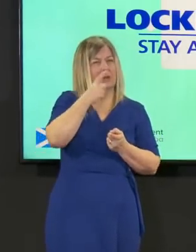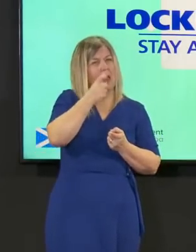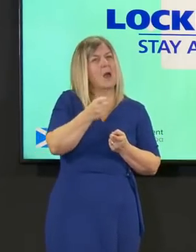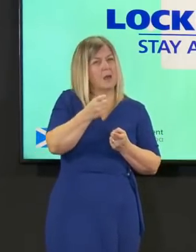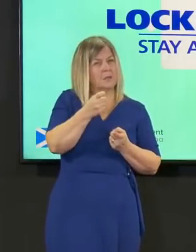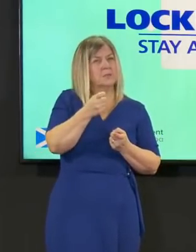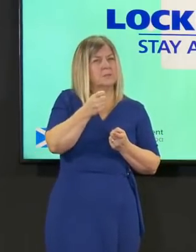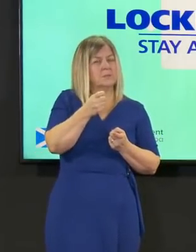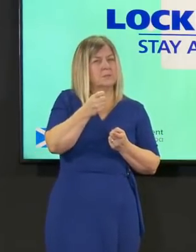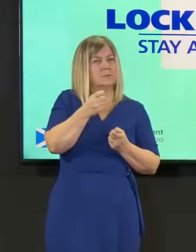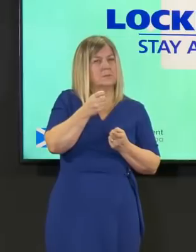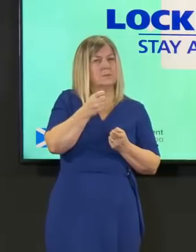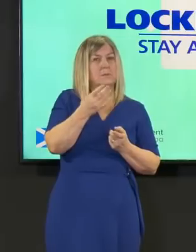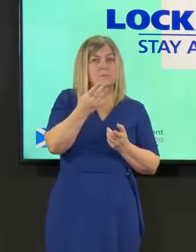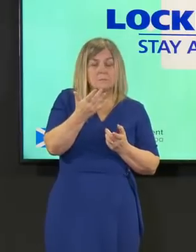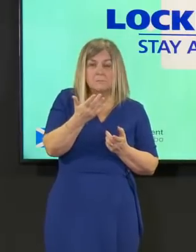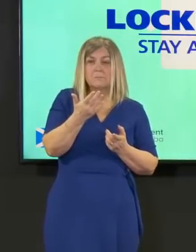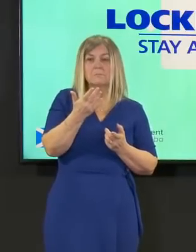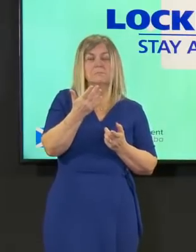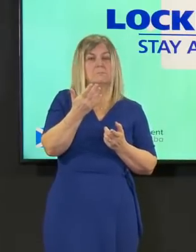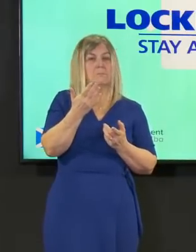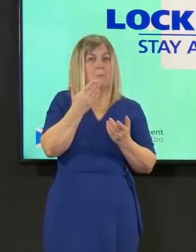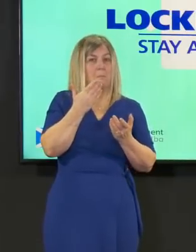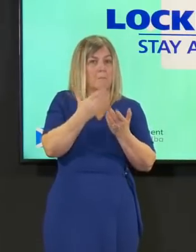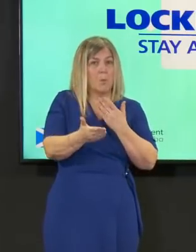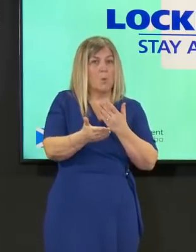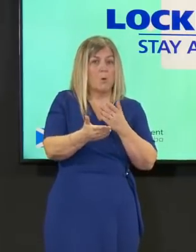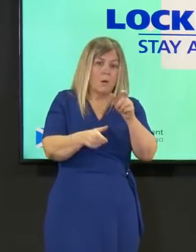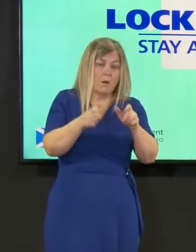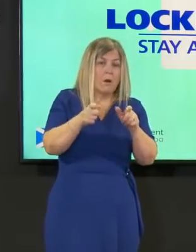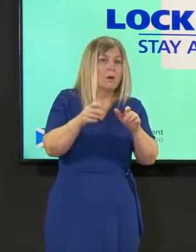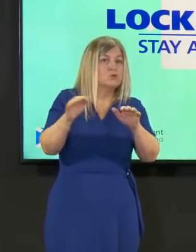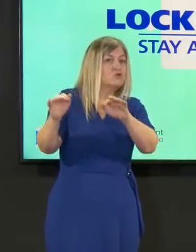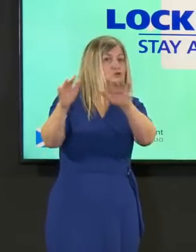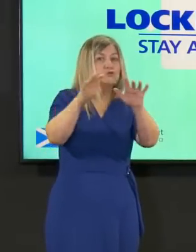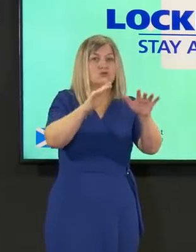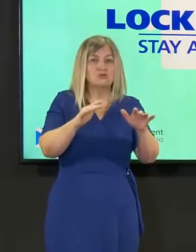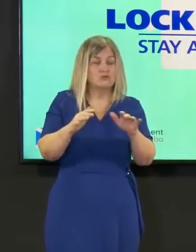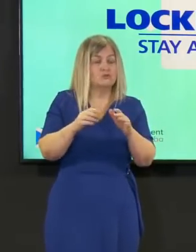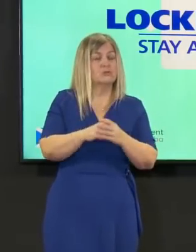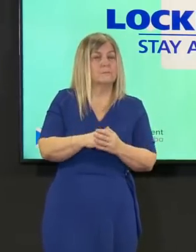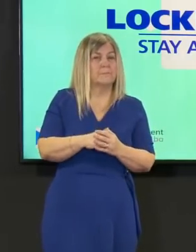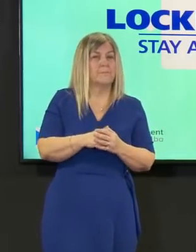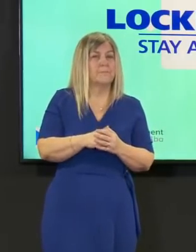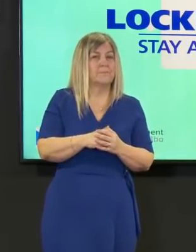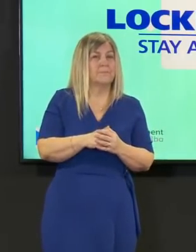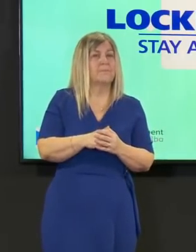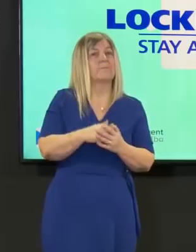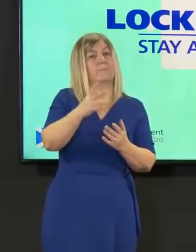is the introduction of more of those cases back to our point about international borders